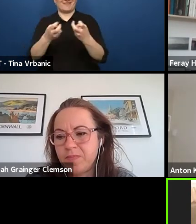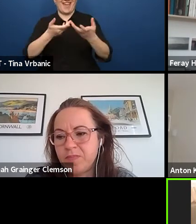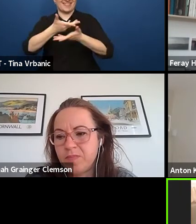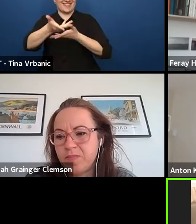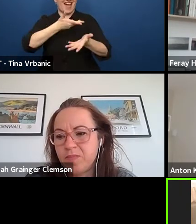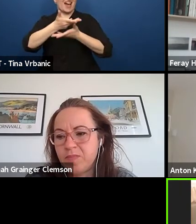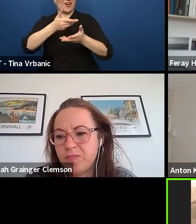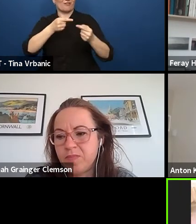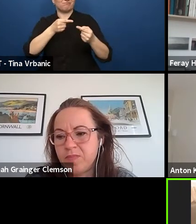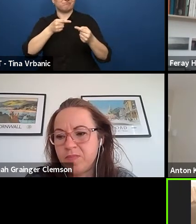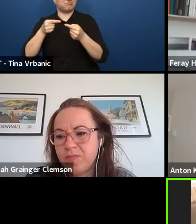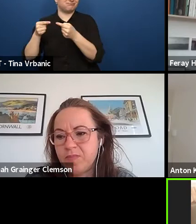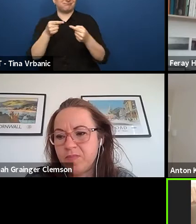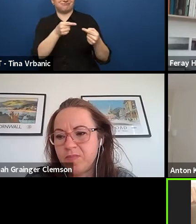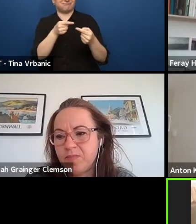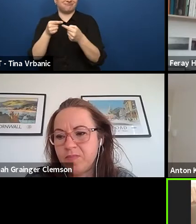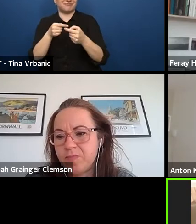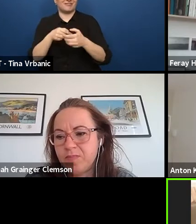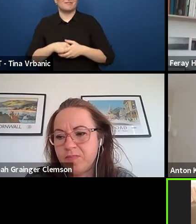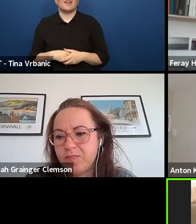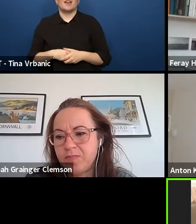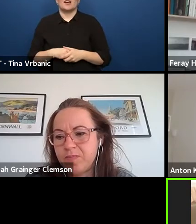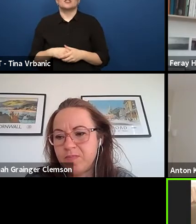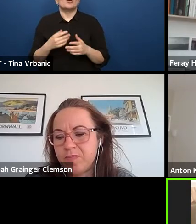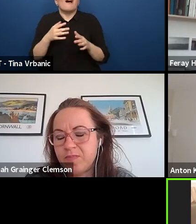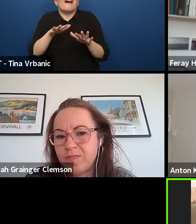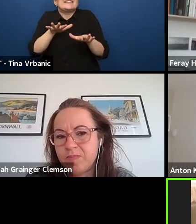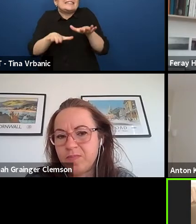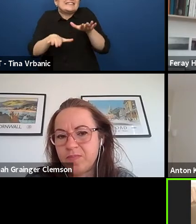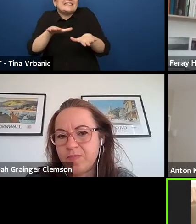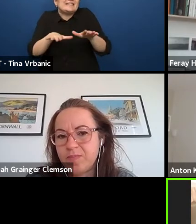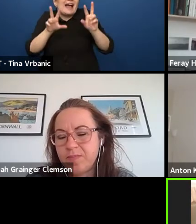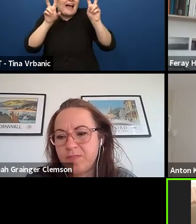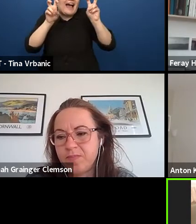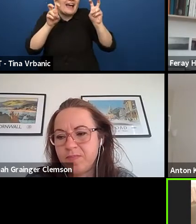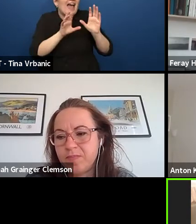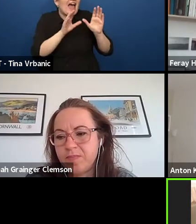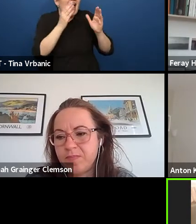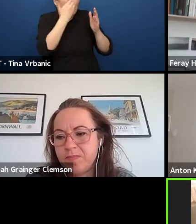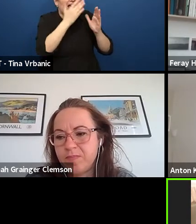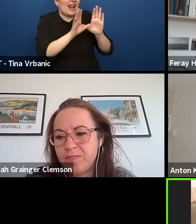this is like the flipped classroom, that means that the teenagers are the teachers